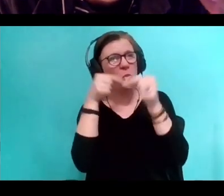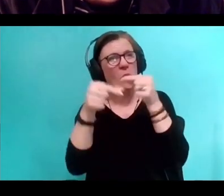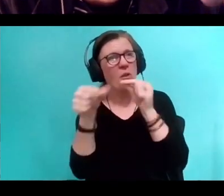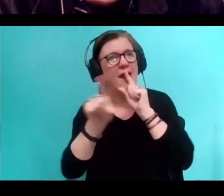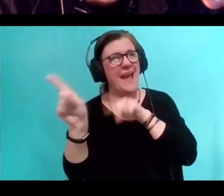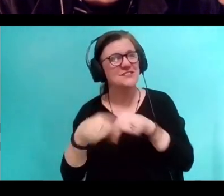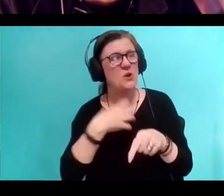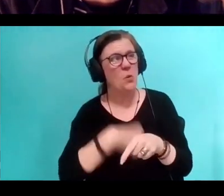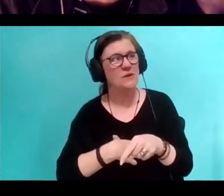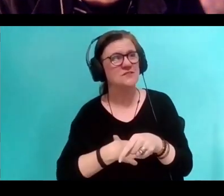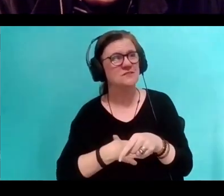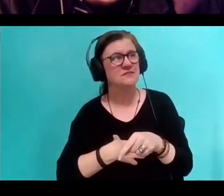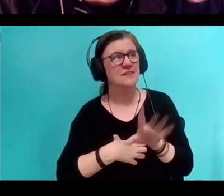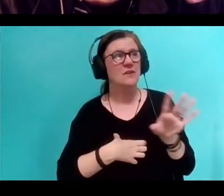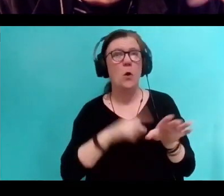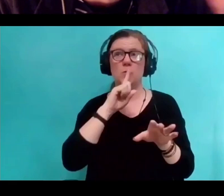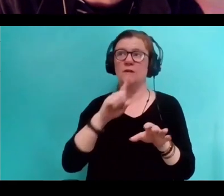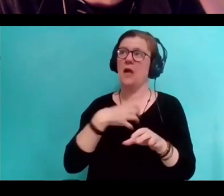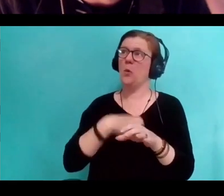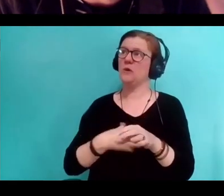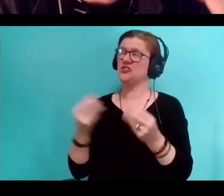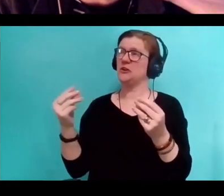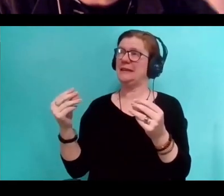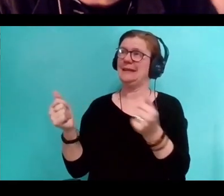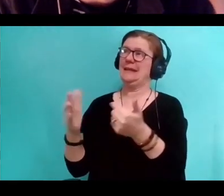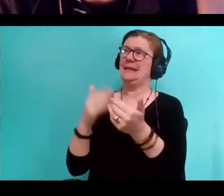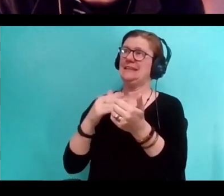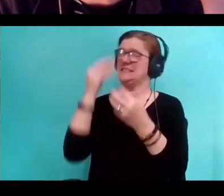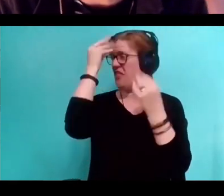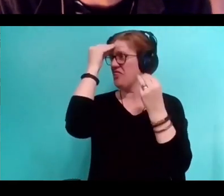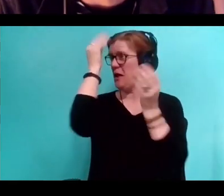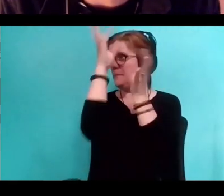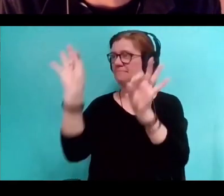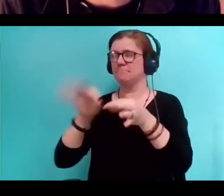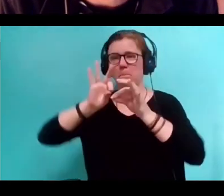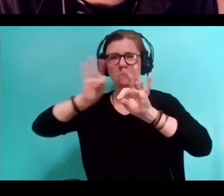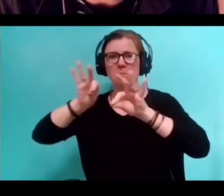Or I wish I was a great big thinker in the present tense and could easily improvise a fantastic answer.